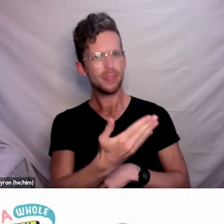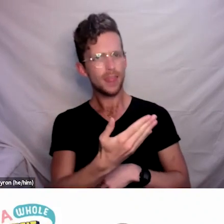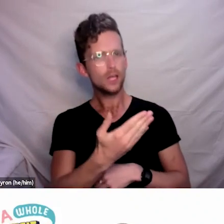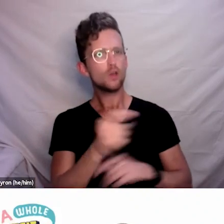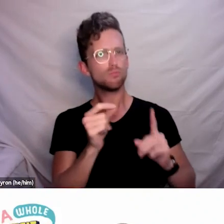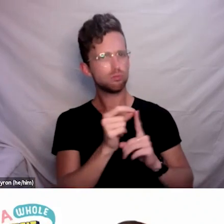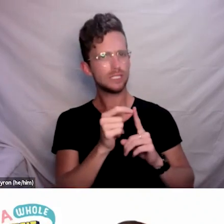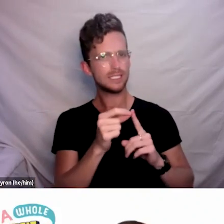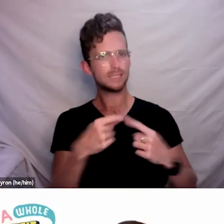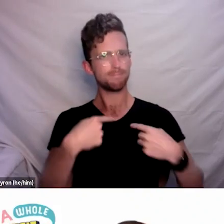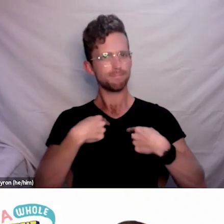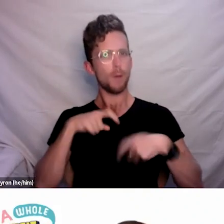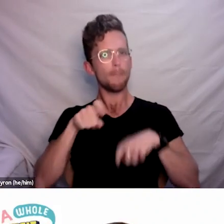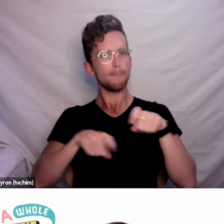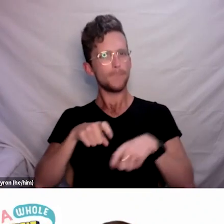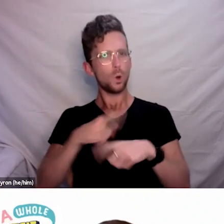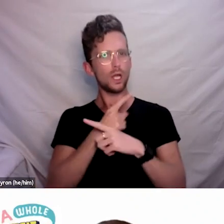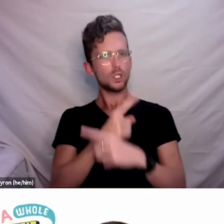So firstly, I just want to acknowledge again